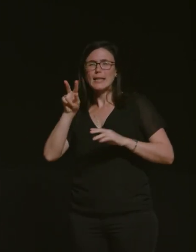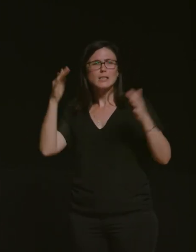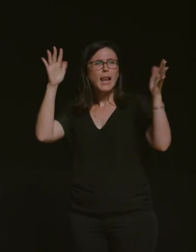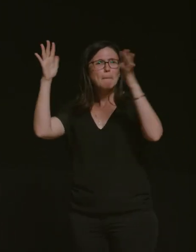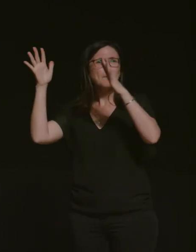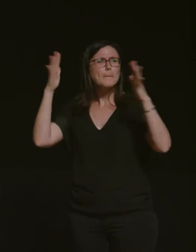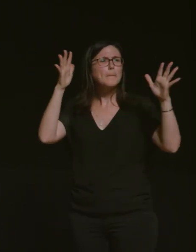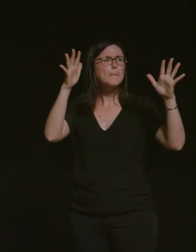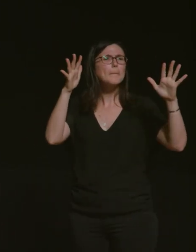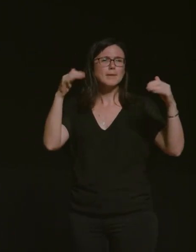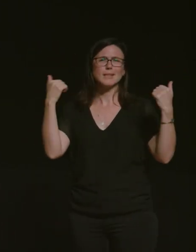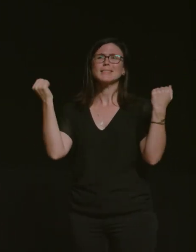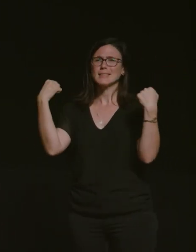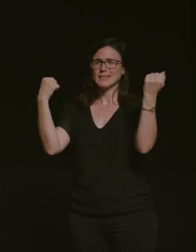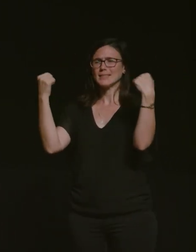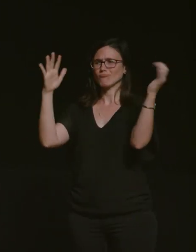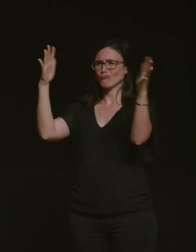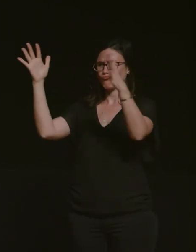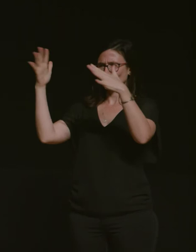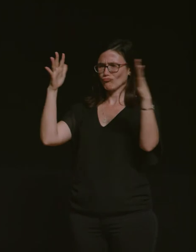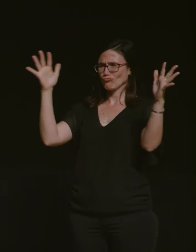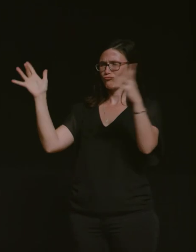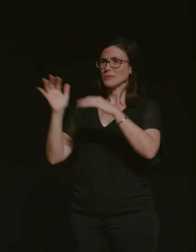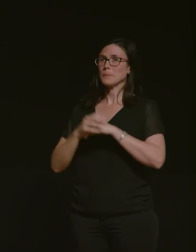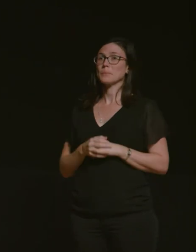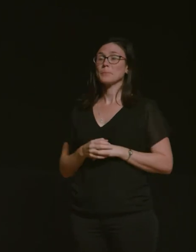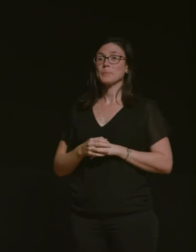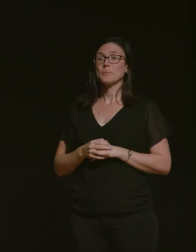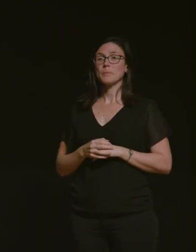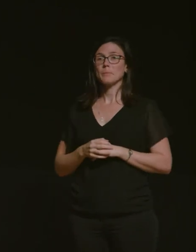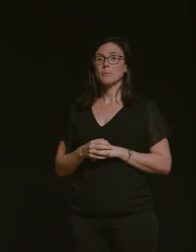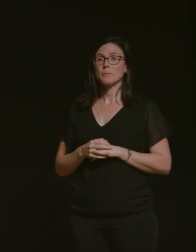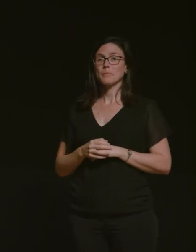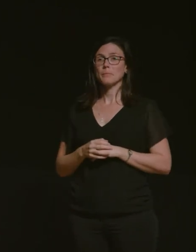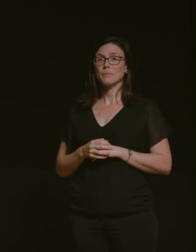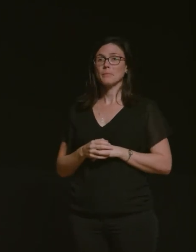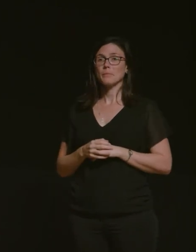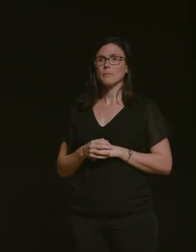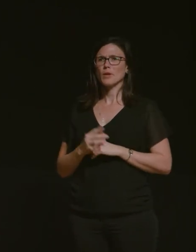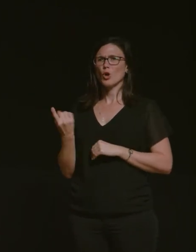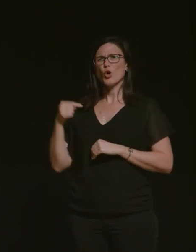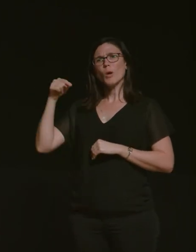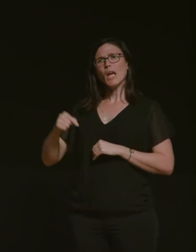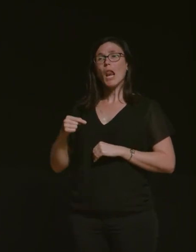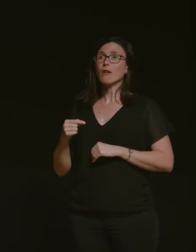cool yeah okay and who here is like oh this was interesting but i've never ridden a motorbike